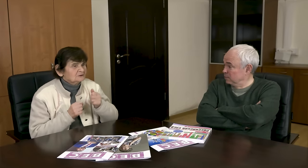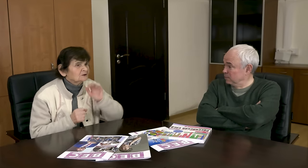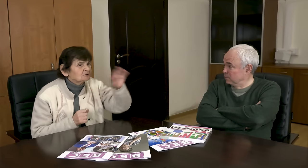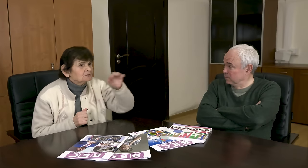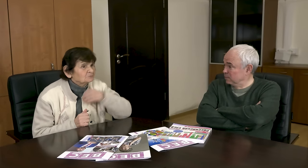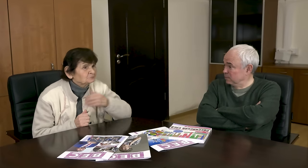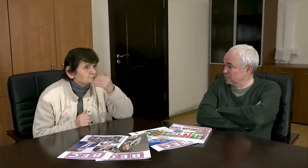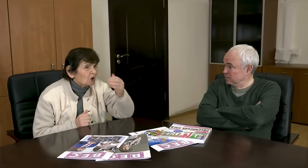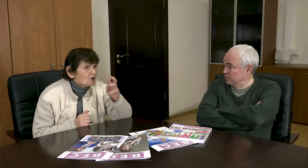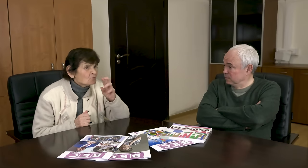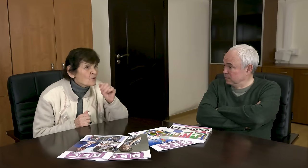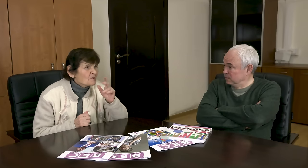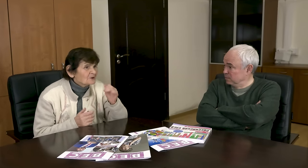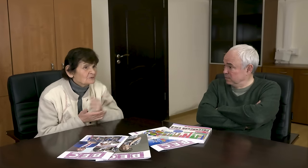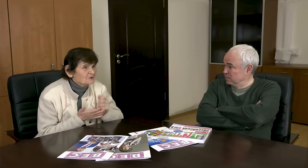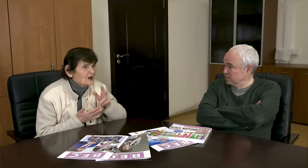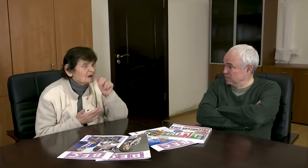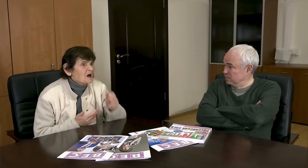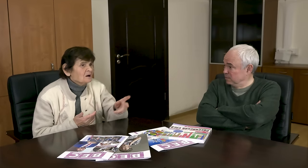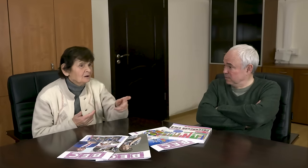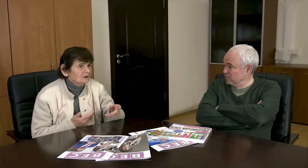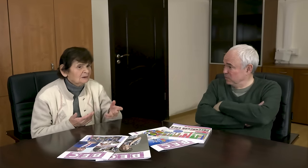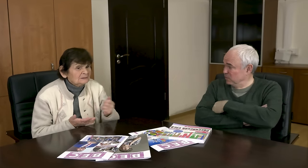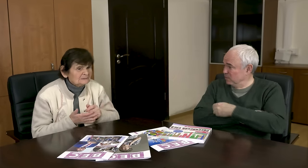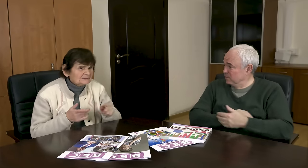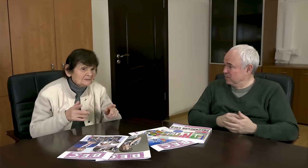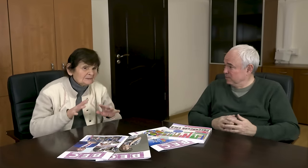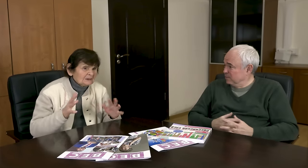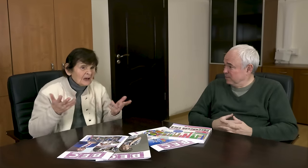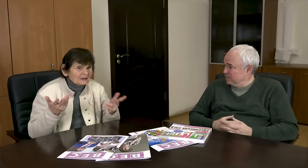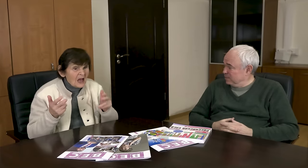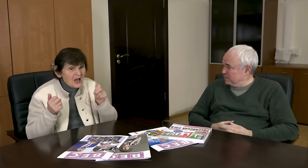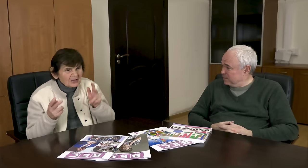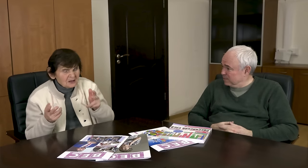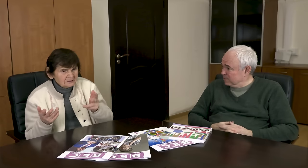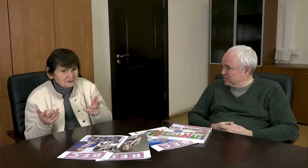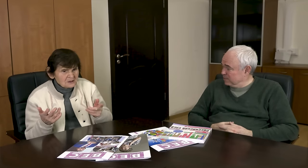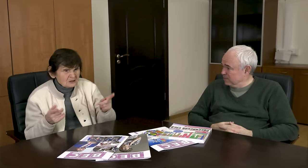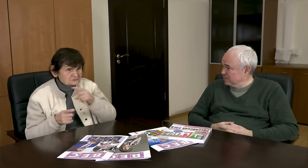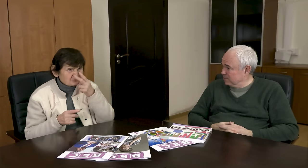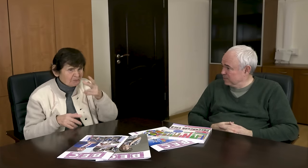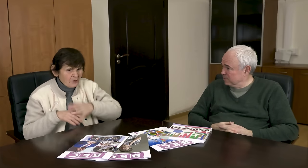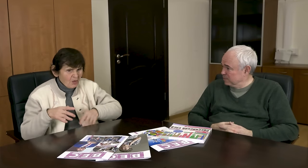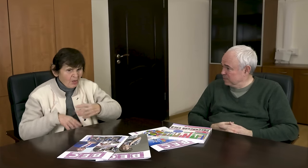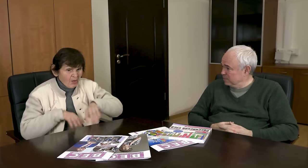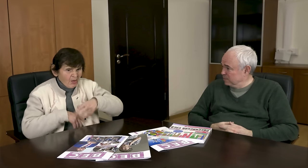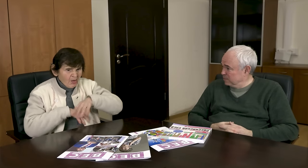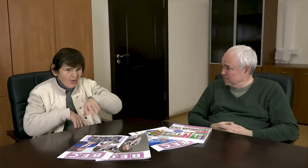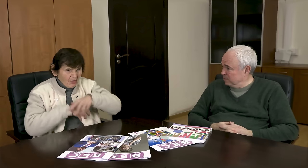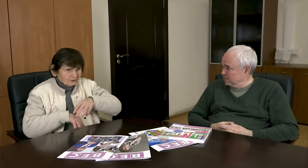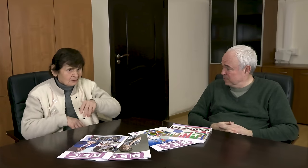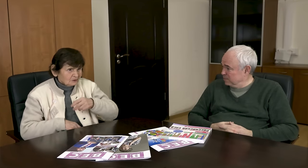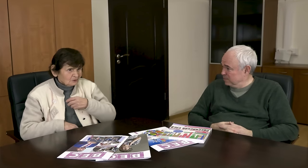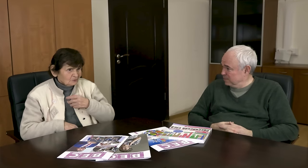I asked V. Bubnov how he was going to lubricate his skis, but he didn’t know what to do. I see that he himself is in shock.